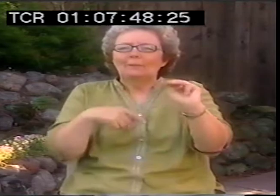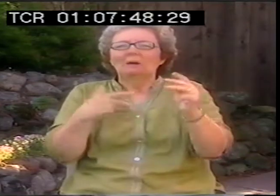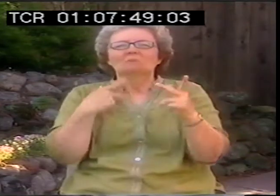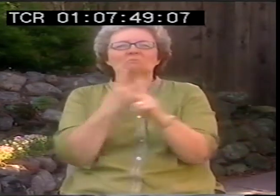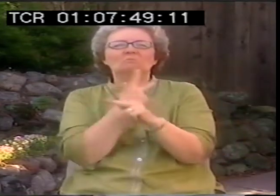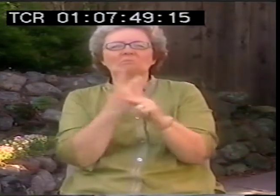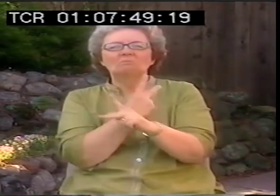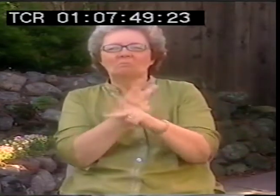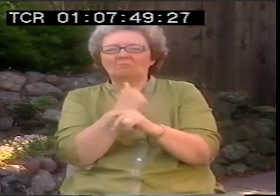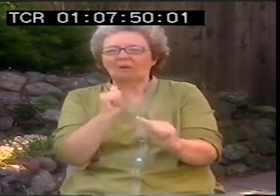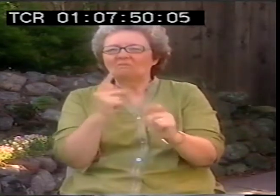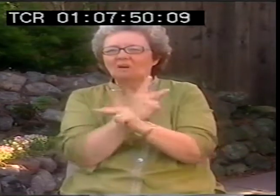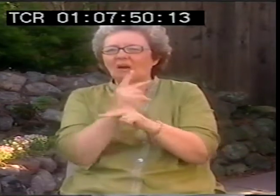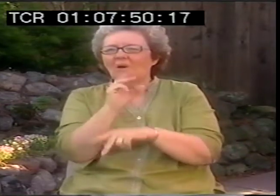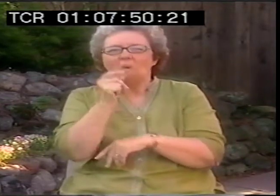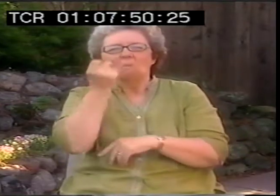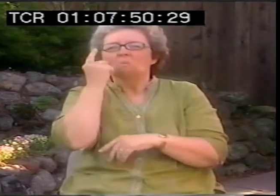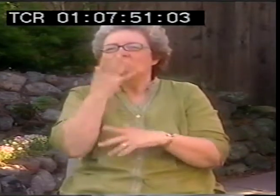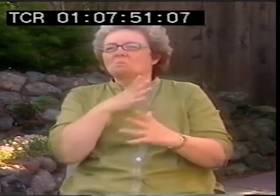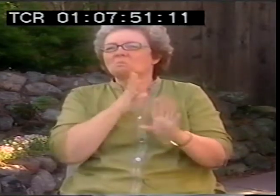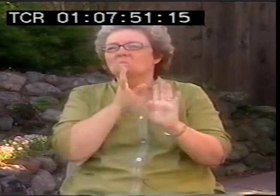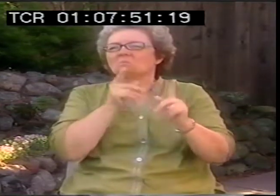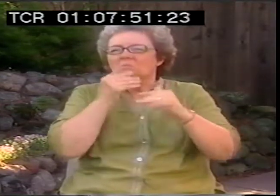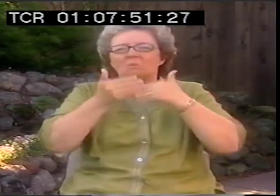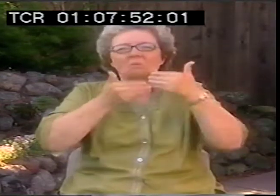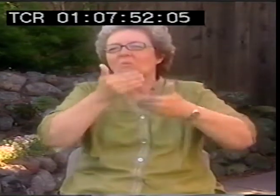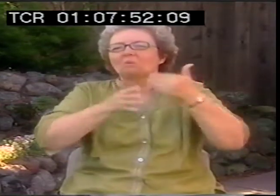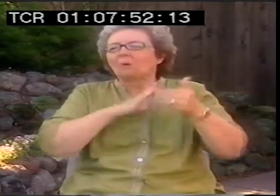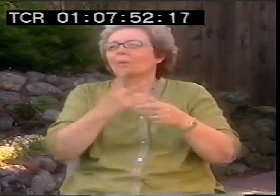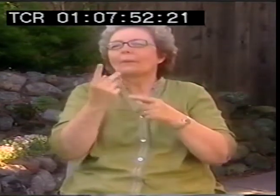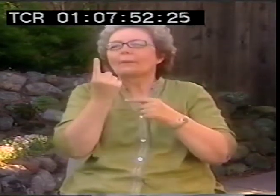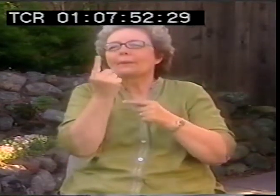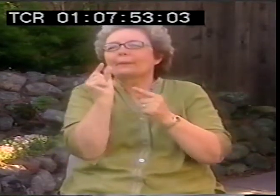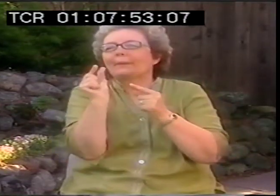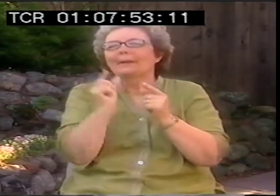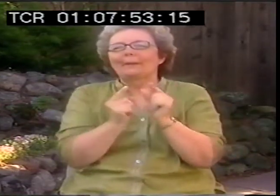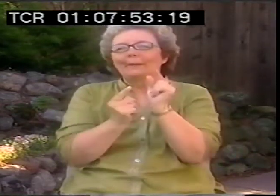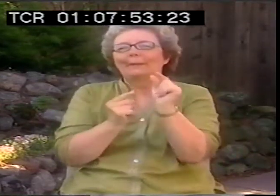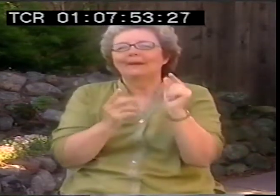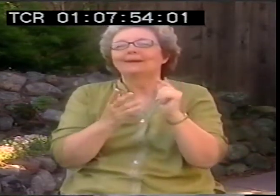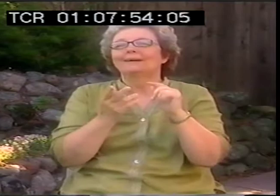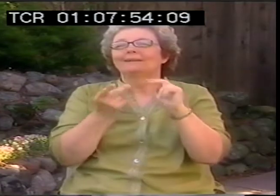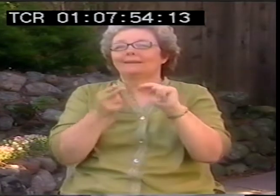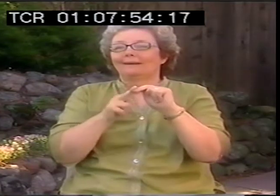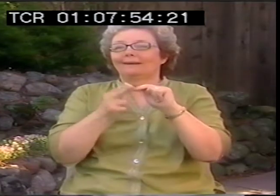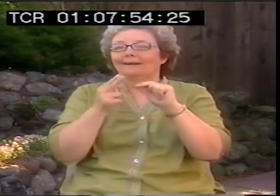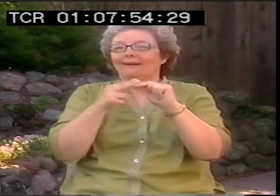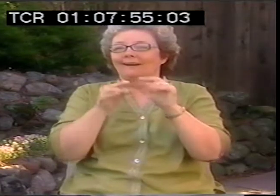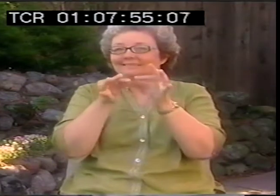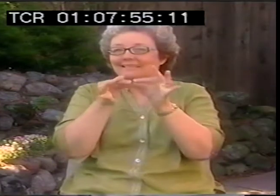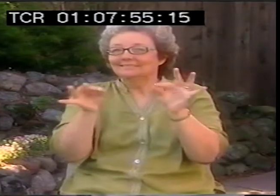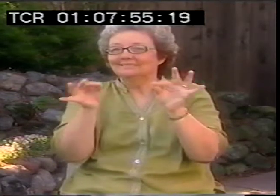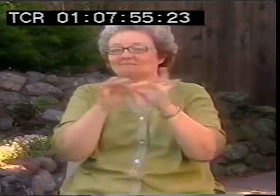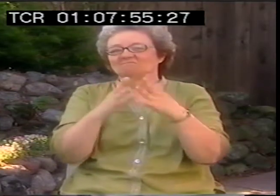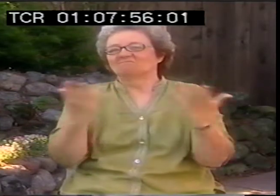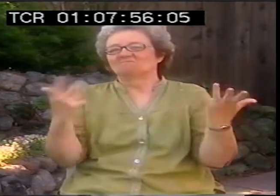that are easy to replicate and that are easy to make of speech teacher happy about. But as you get older, it gets much more tough,